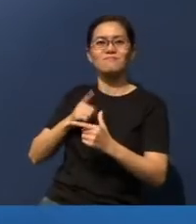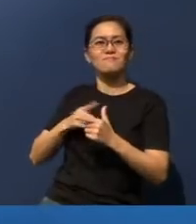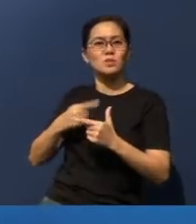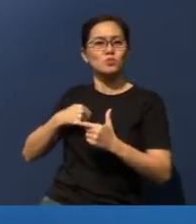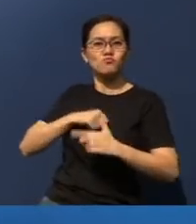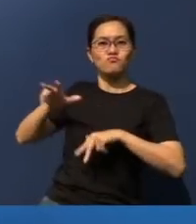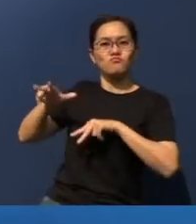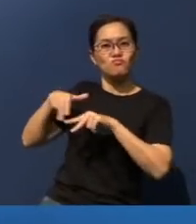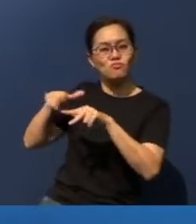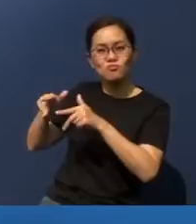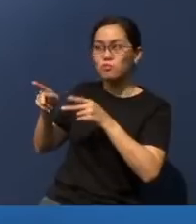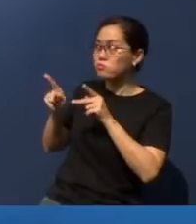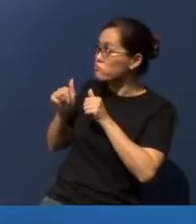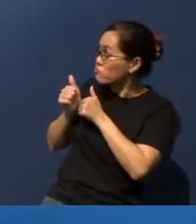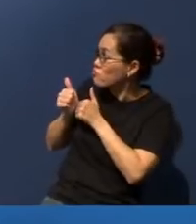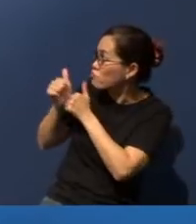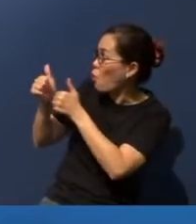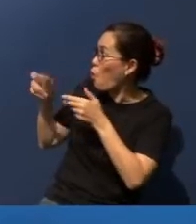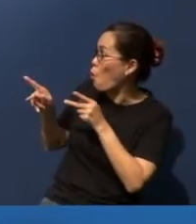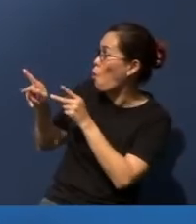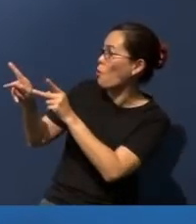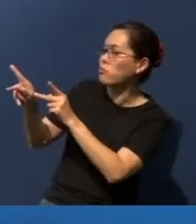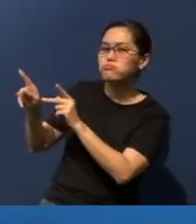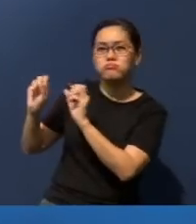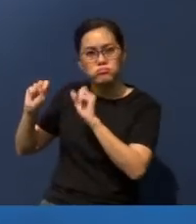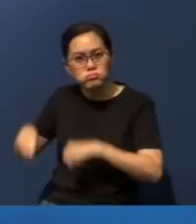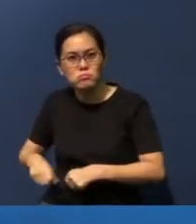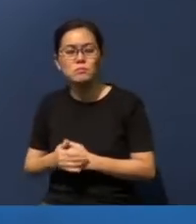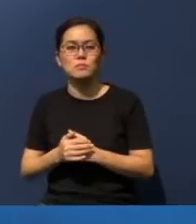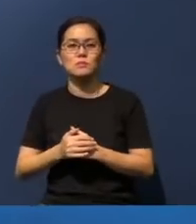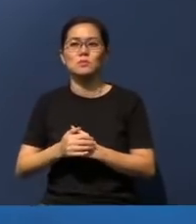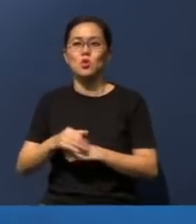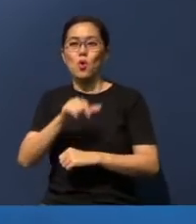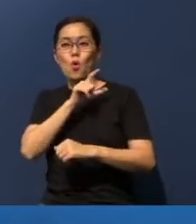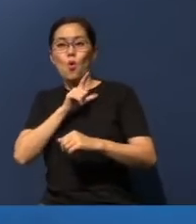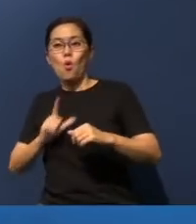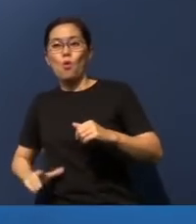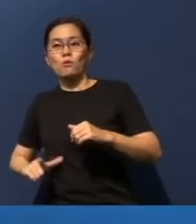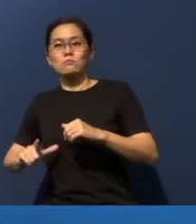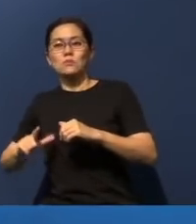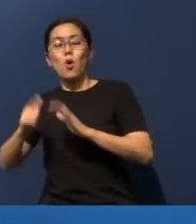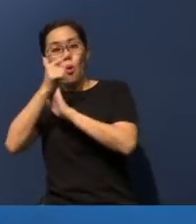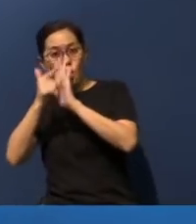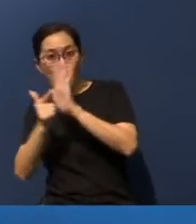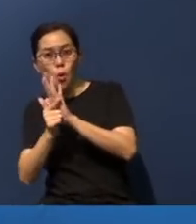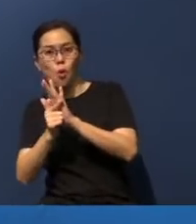in His paths.' The law will go out from Zion, the word of the Lord from Jerusalem.